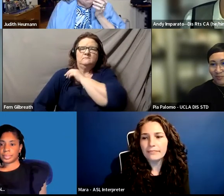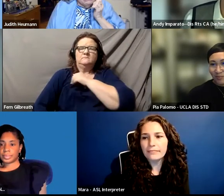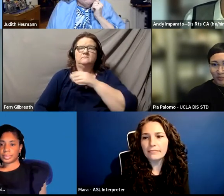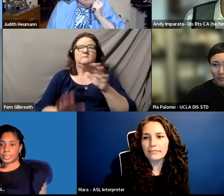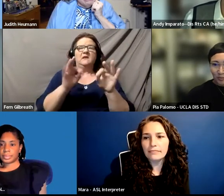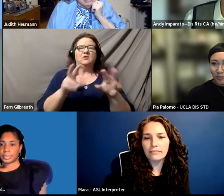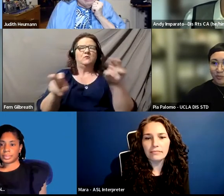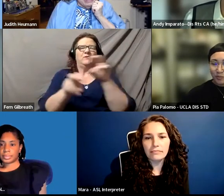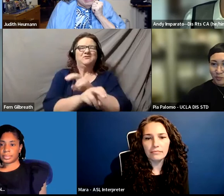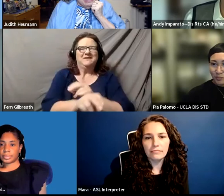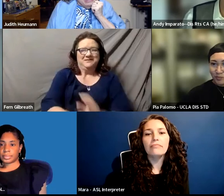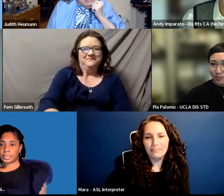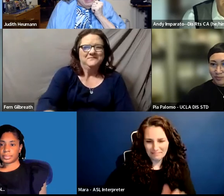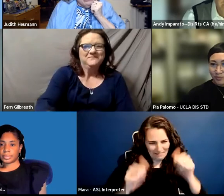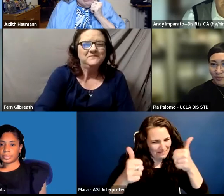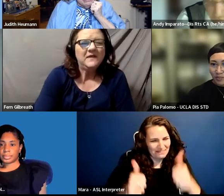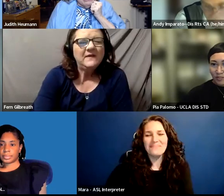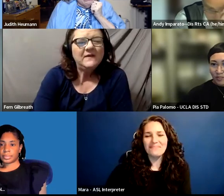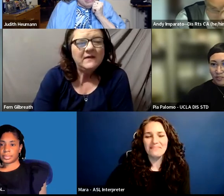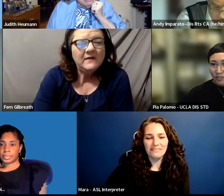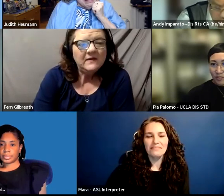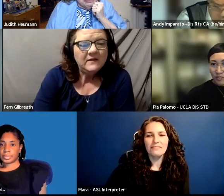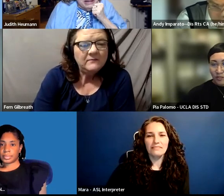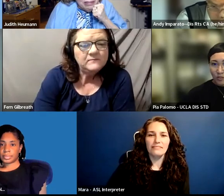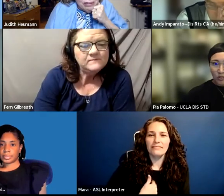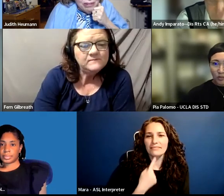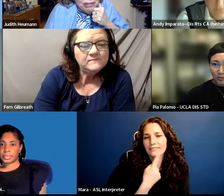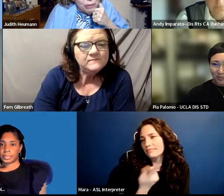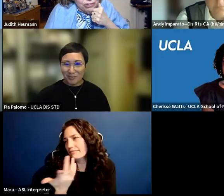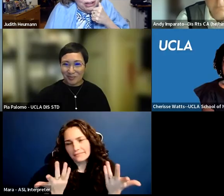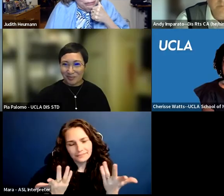Well, I mean, I'll just say that, obviously, there is not a simple answer to this question,